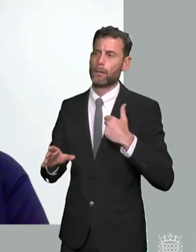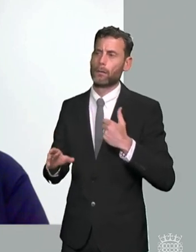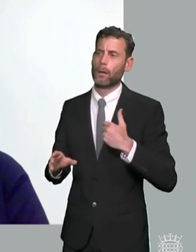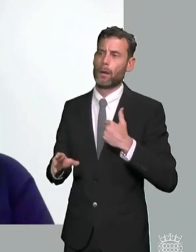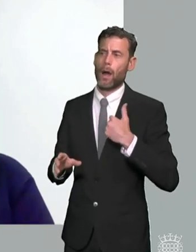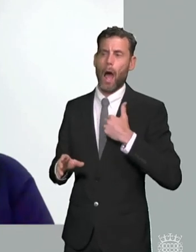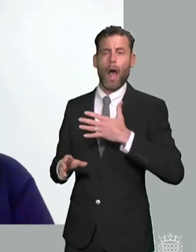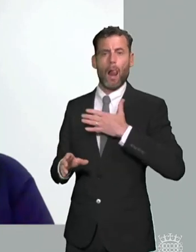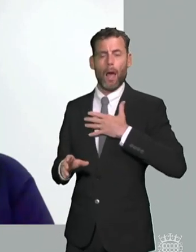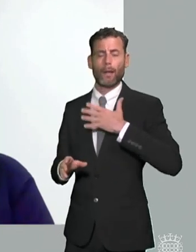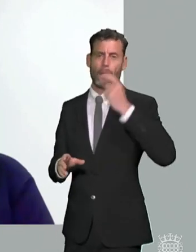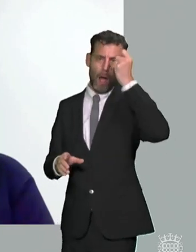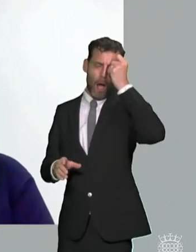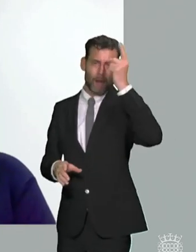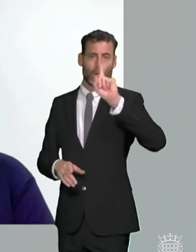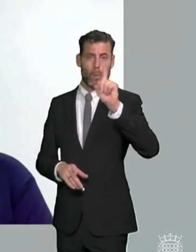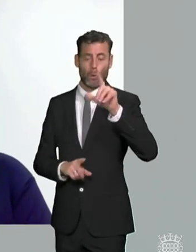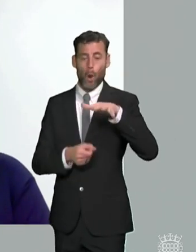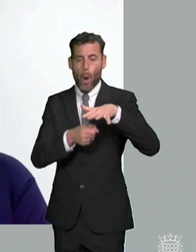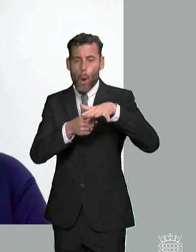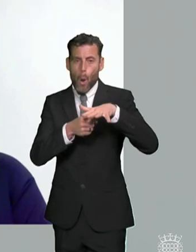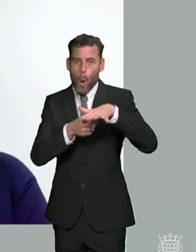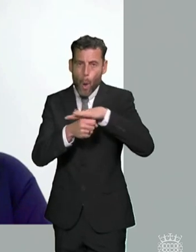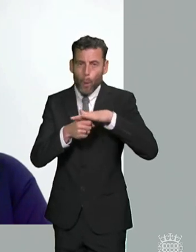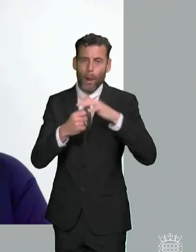idea that the local government social care ombudsman should have extended powers to to look